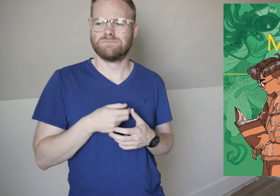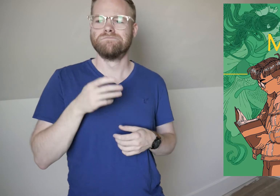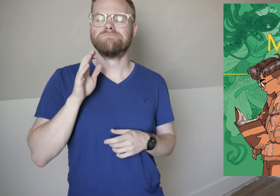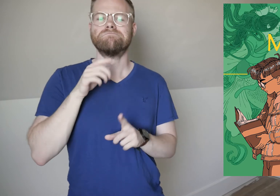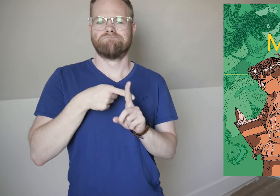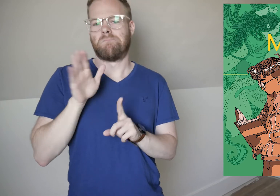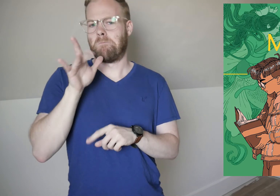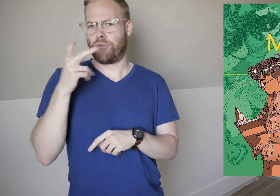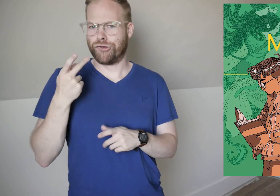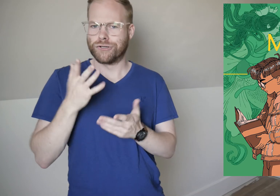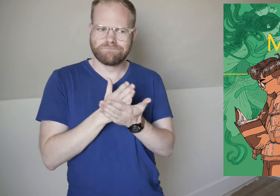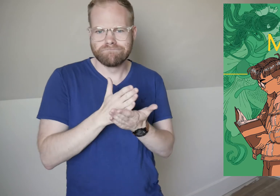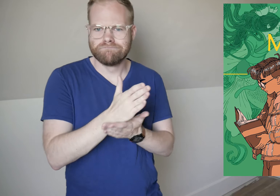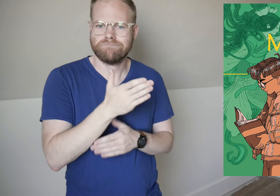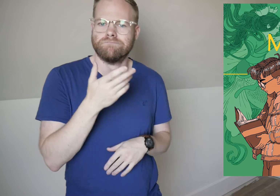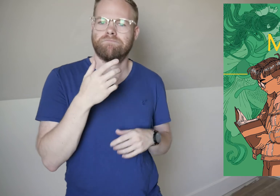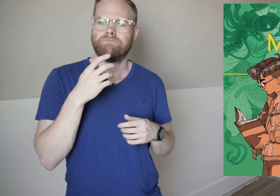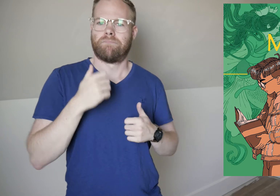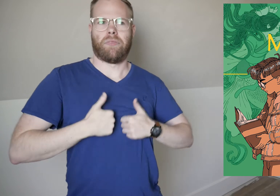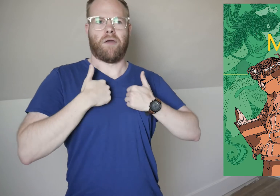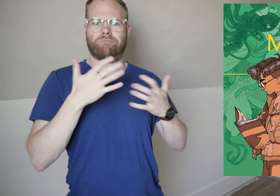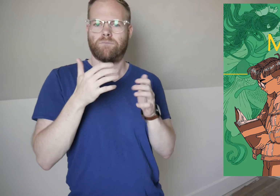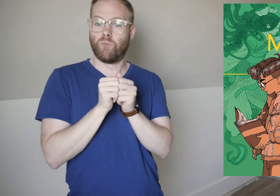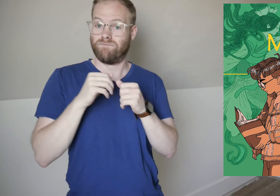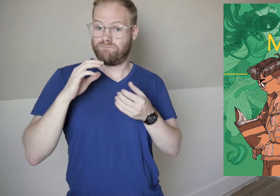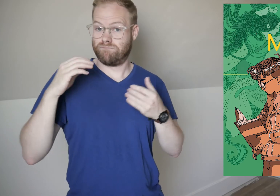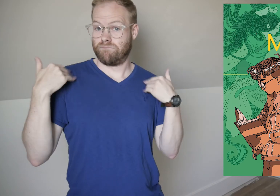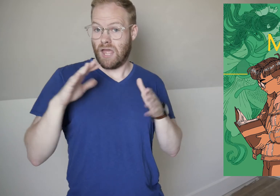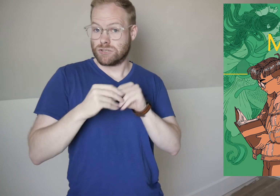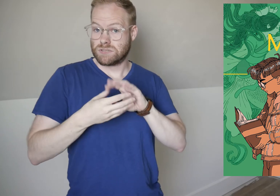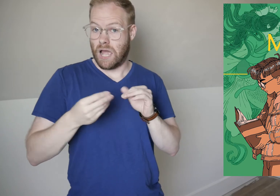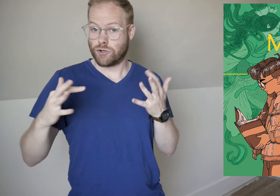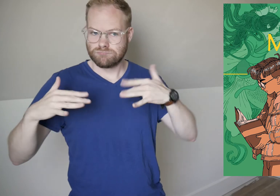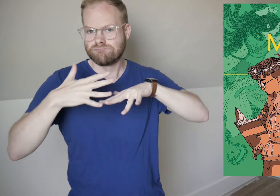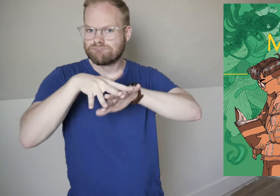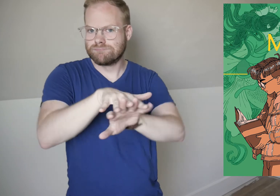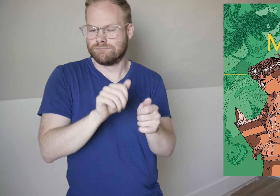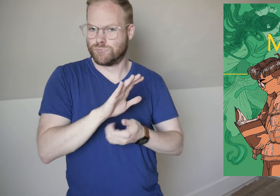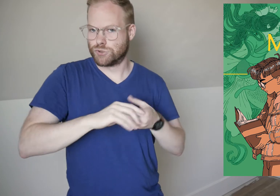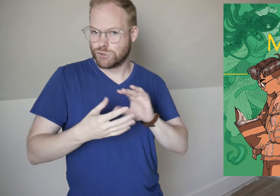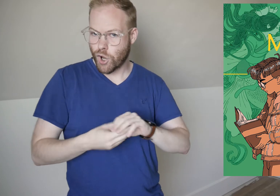He and his mother navigate life with fairytales weaving through their story.